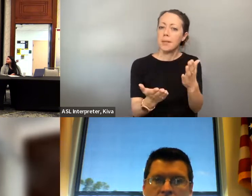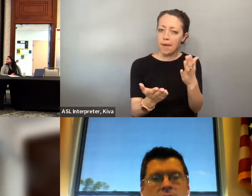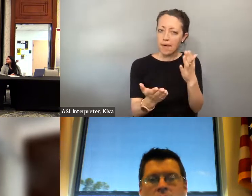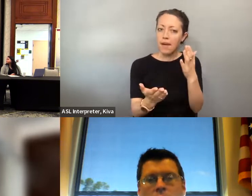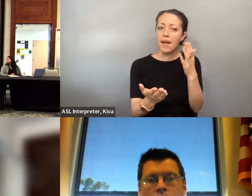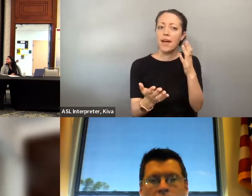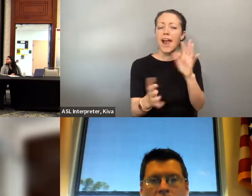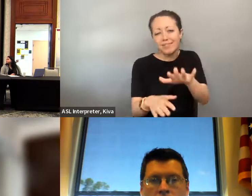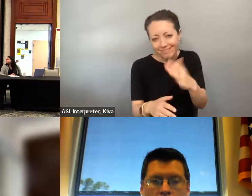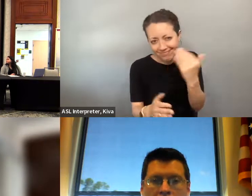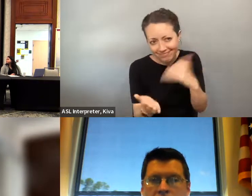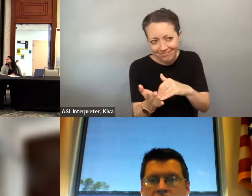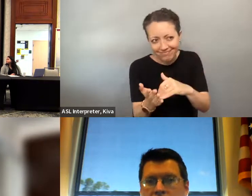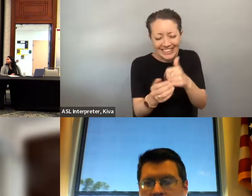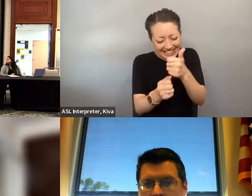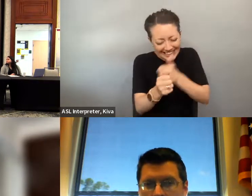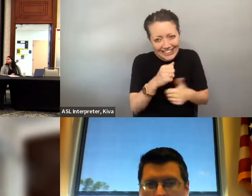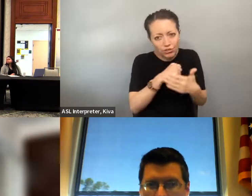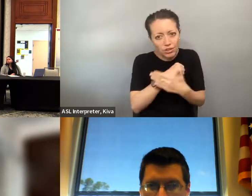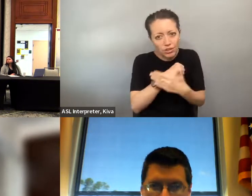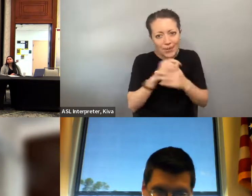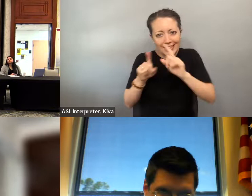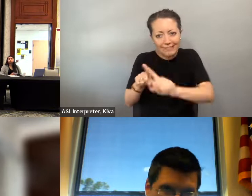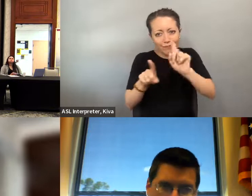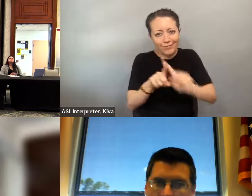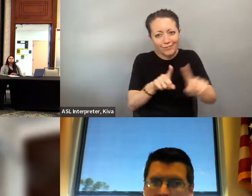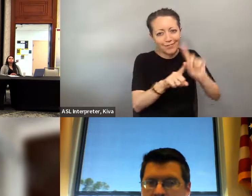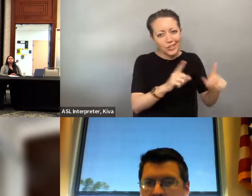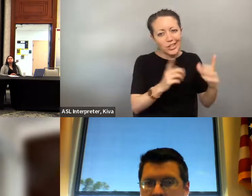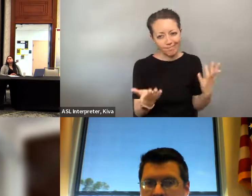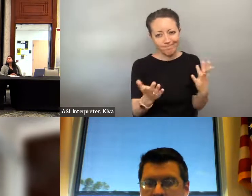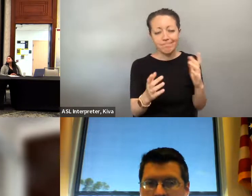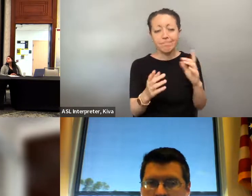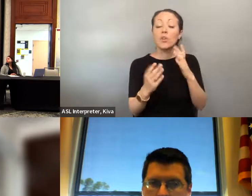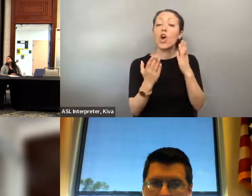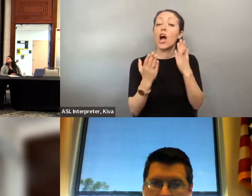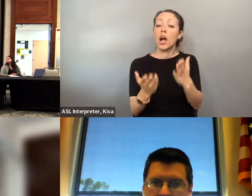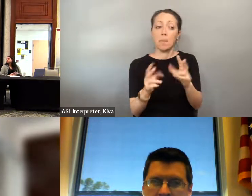really good question. So what I would recommend is because each county is gonna be different. what I would recommend is -- because each county is going